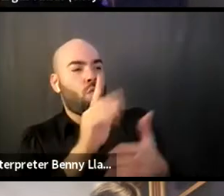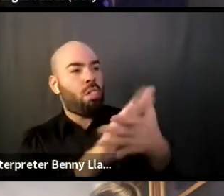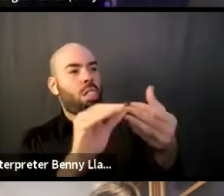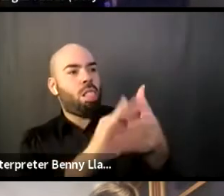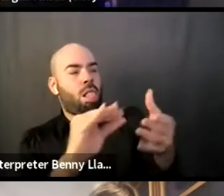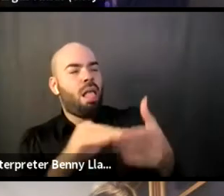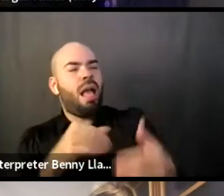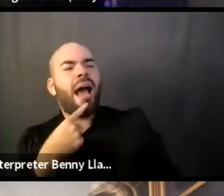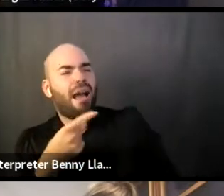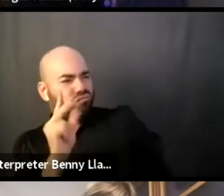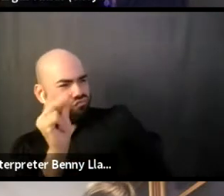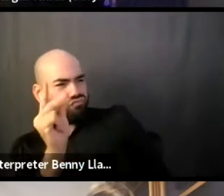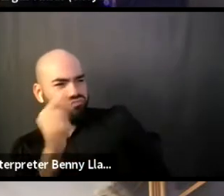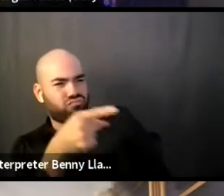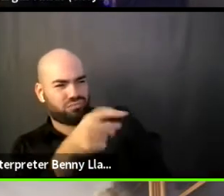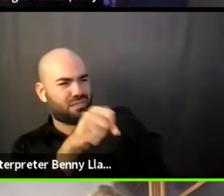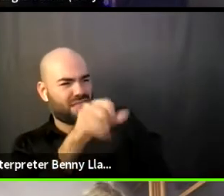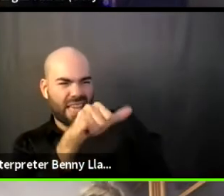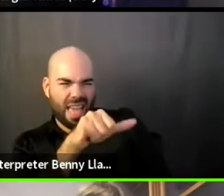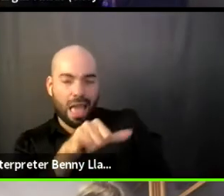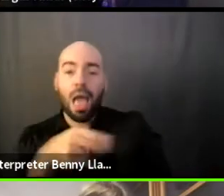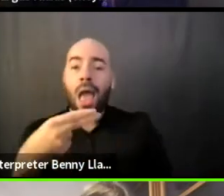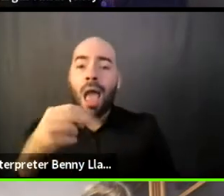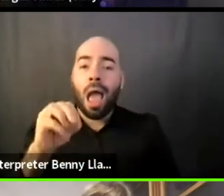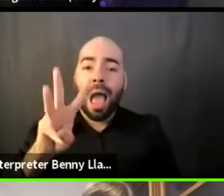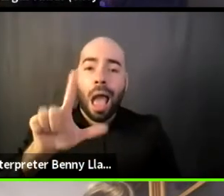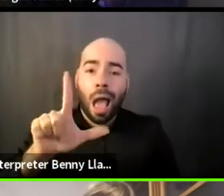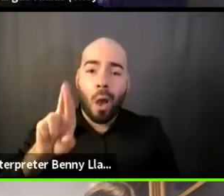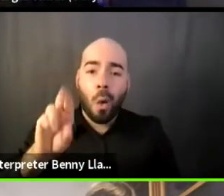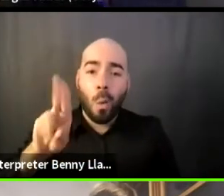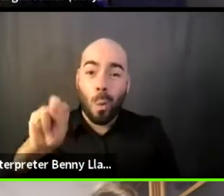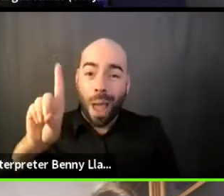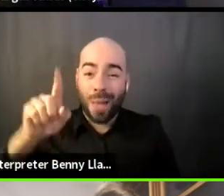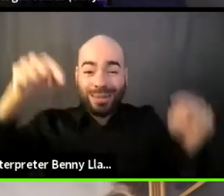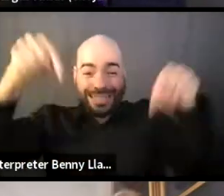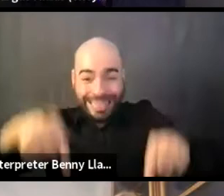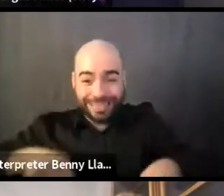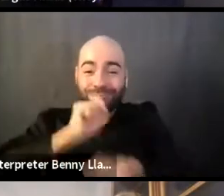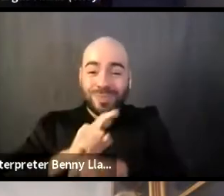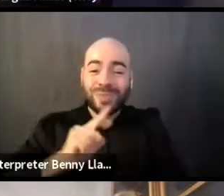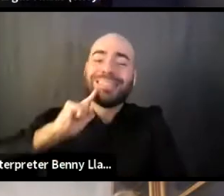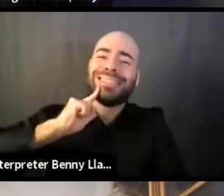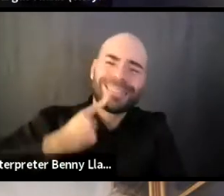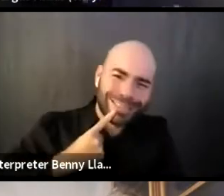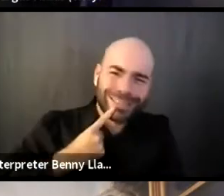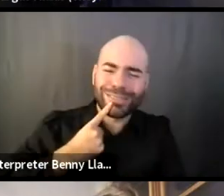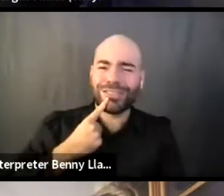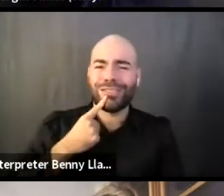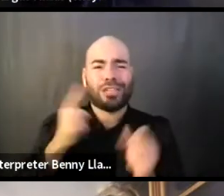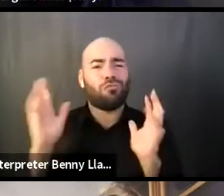We are on HowlRound, a real conversation is happening. I am so grateful to just be here in this space